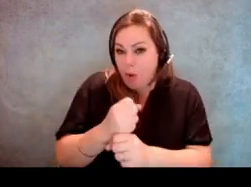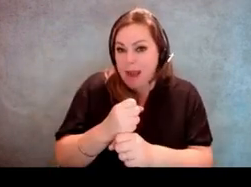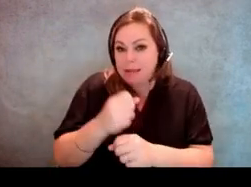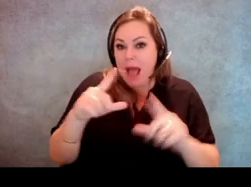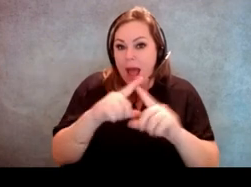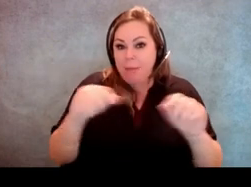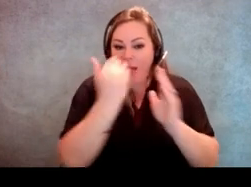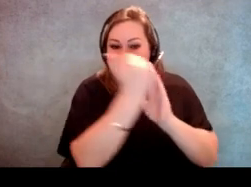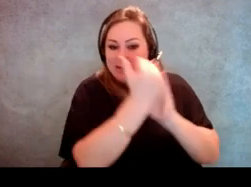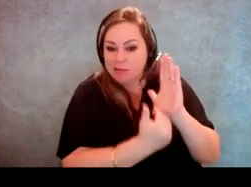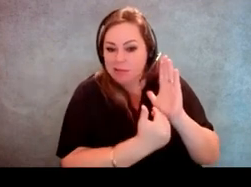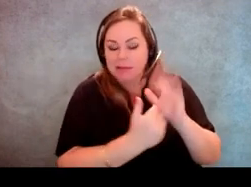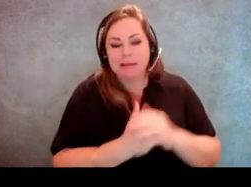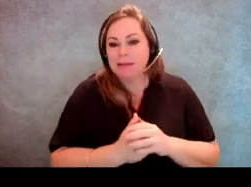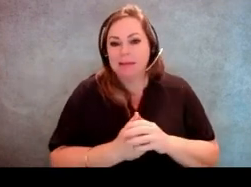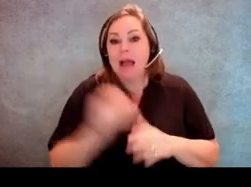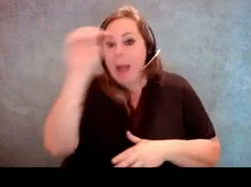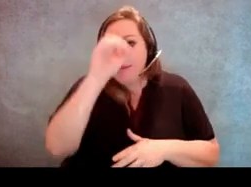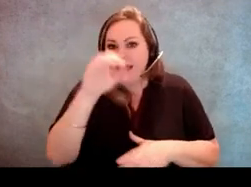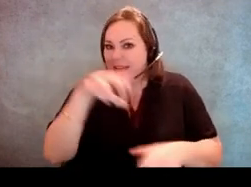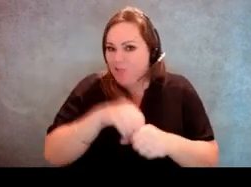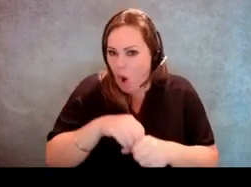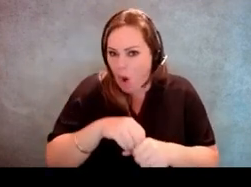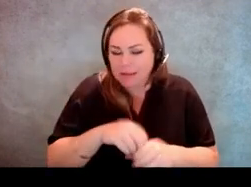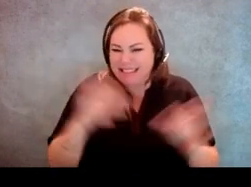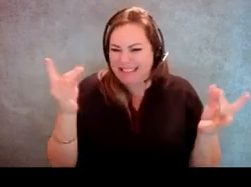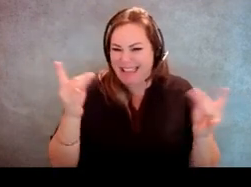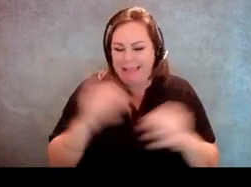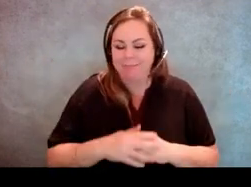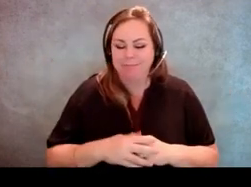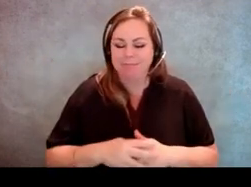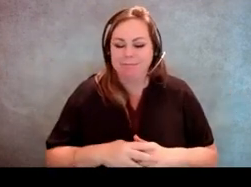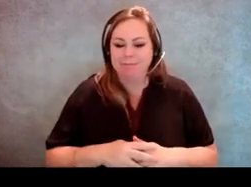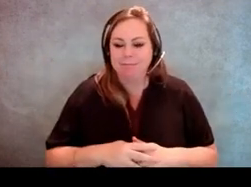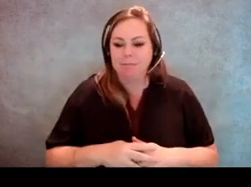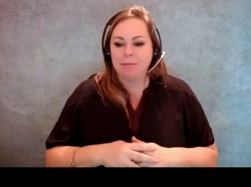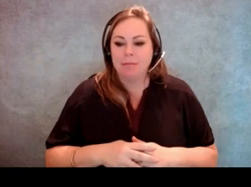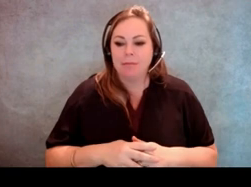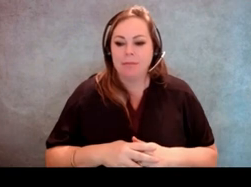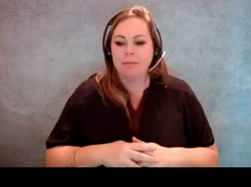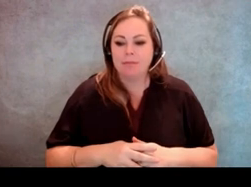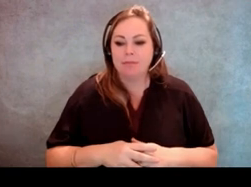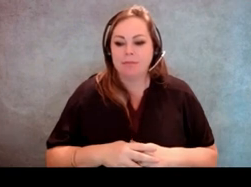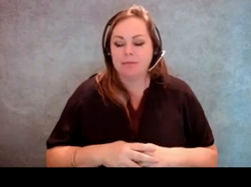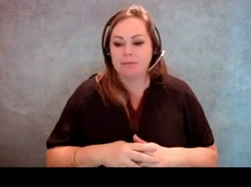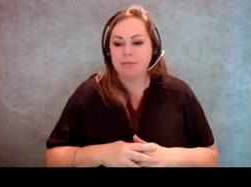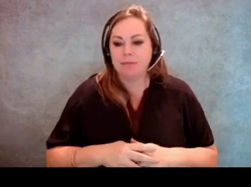then opinions get involved and it gets sticky. [Host] But if it's their assistant?